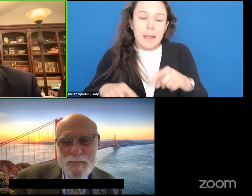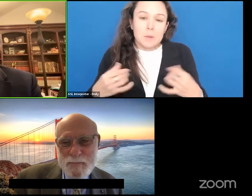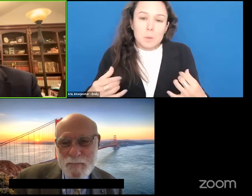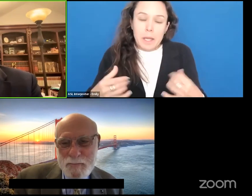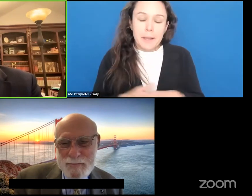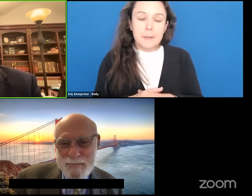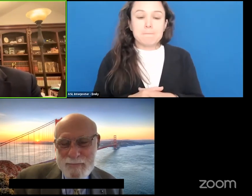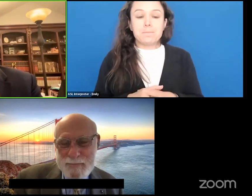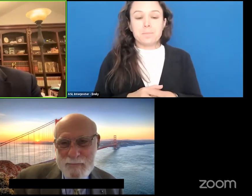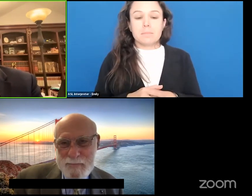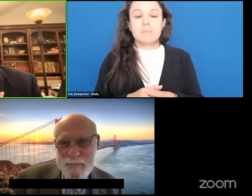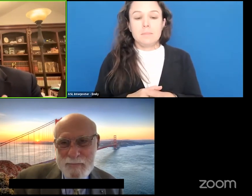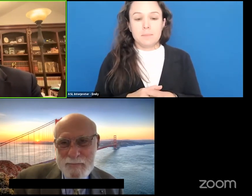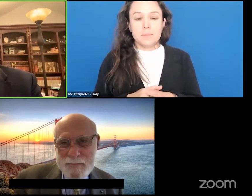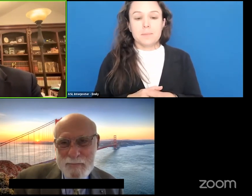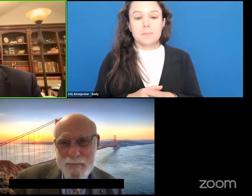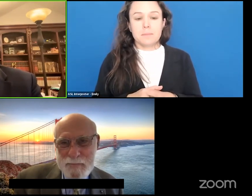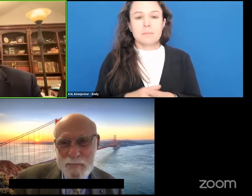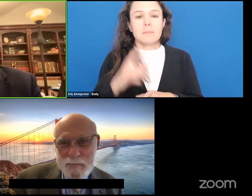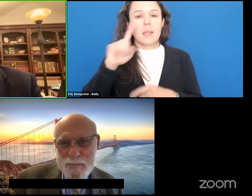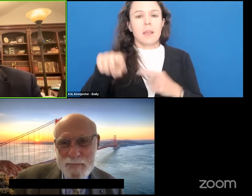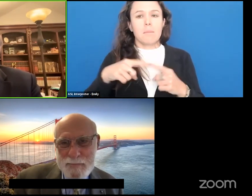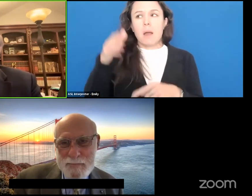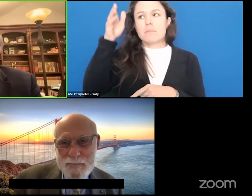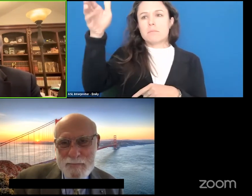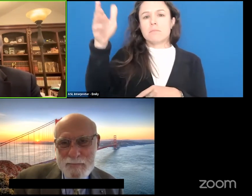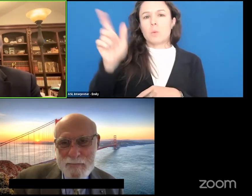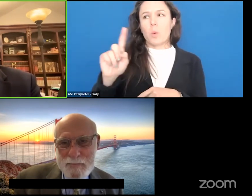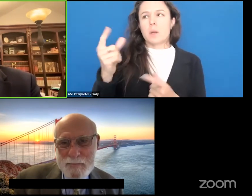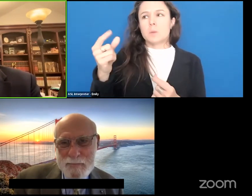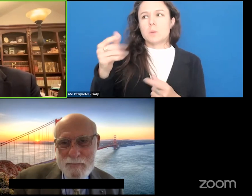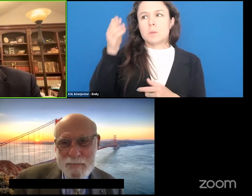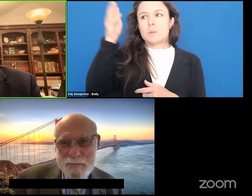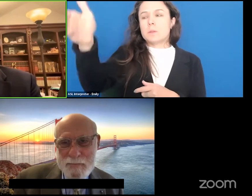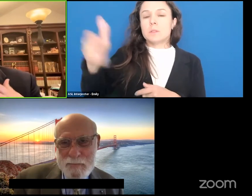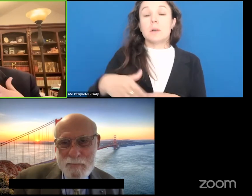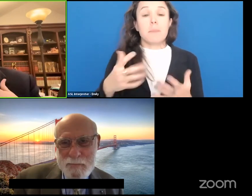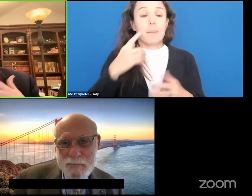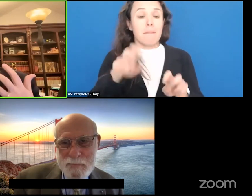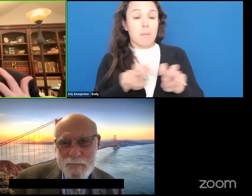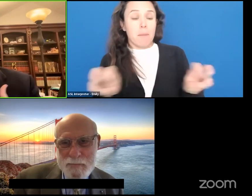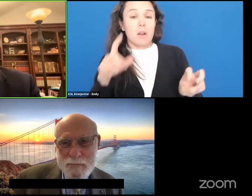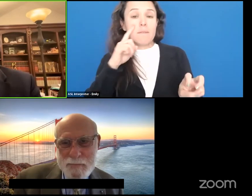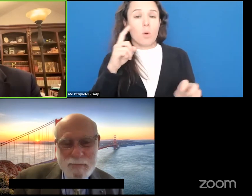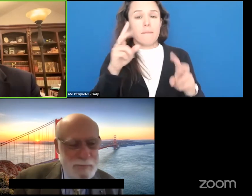So we want to try and think where things are going to be going. So we're going to have a panel on the visions of the future just an open discussion about